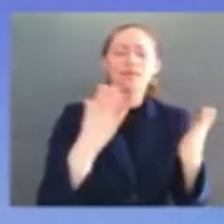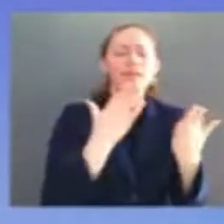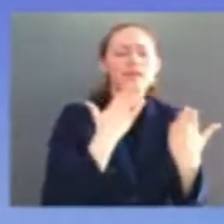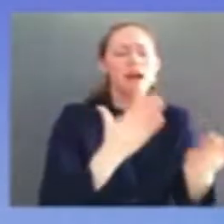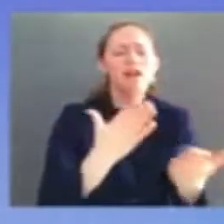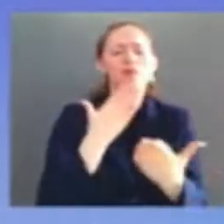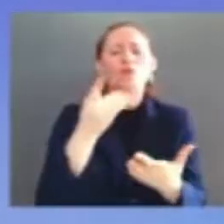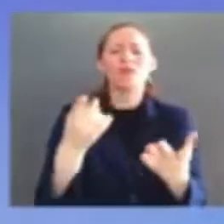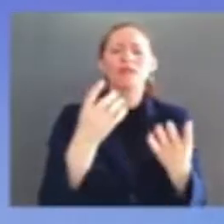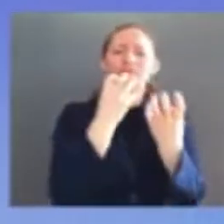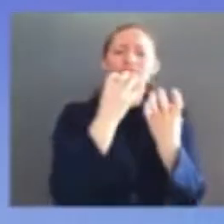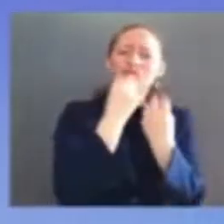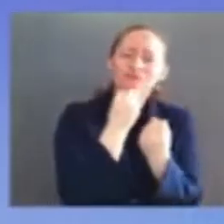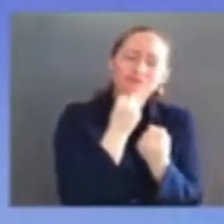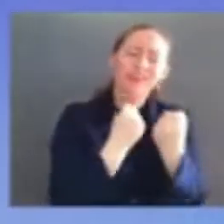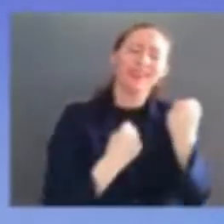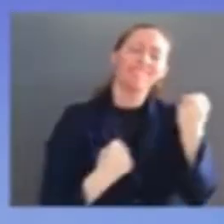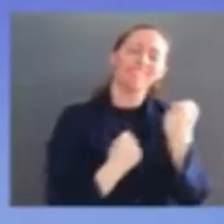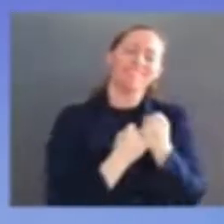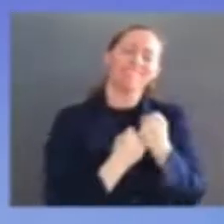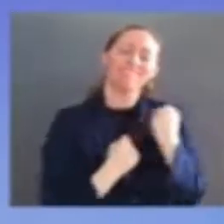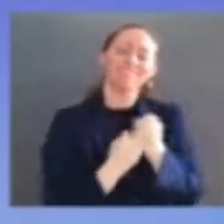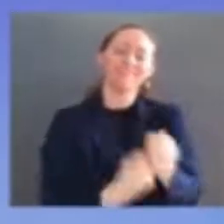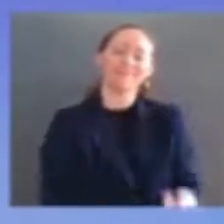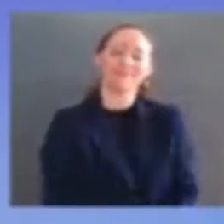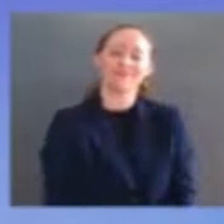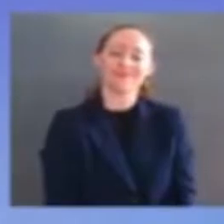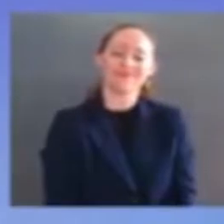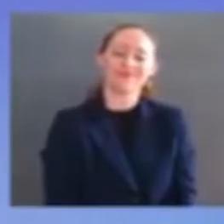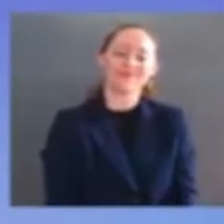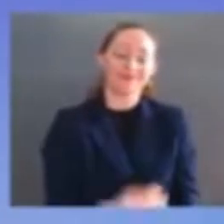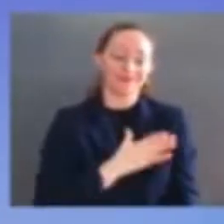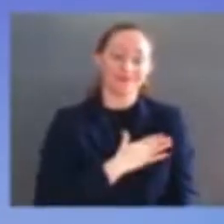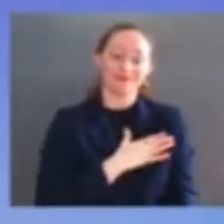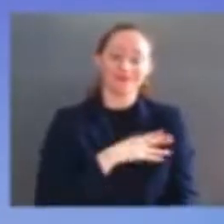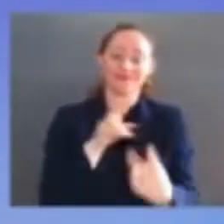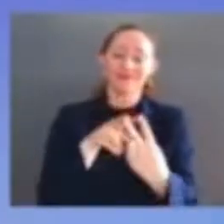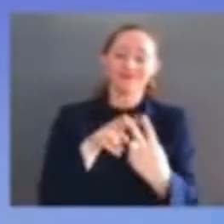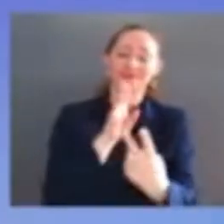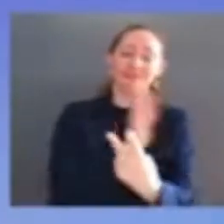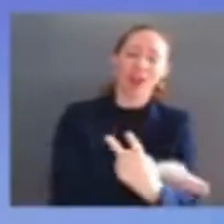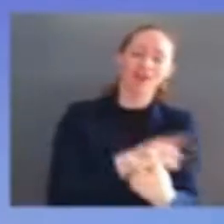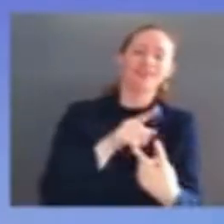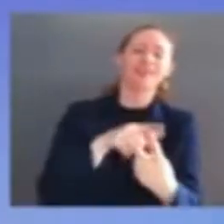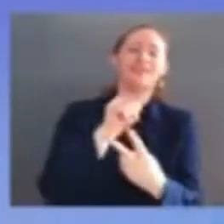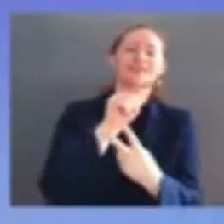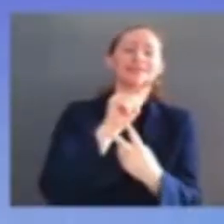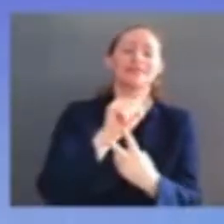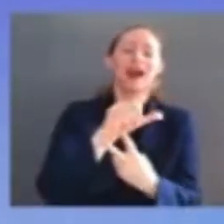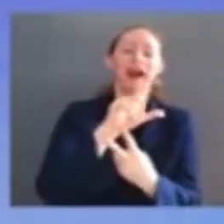to my daughters talia and layla i bet you never thought you'd get to skip school by spending a day at the white house